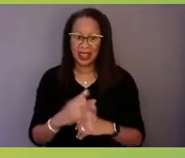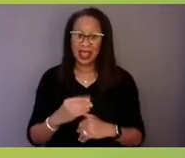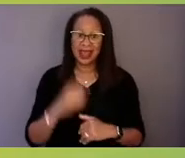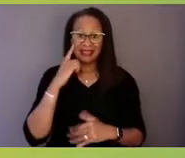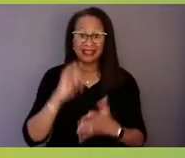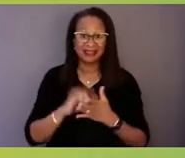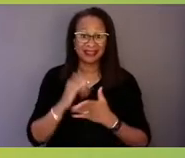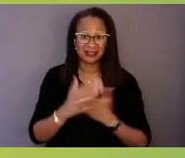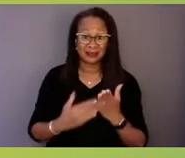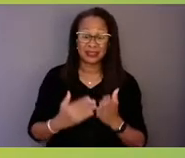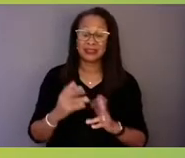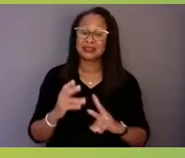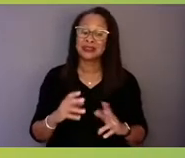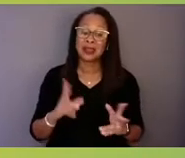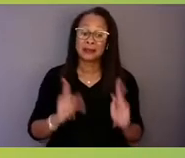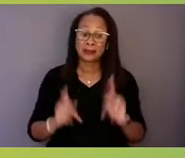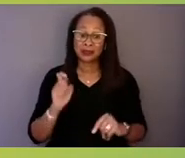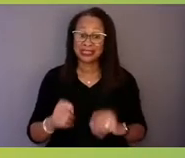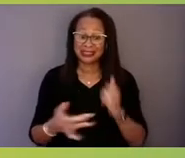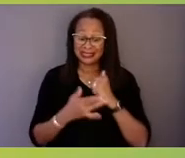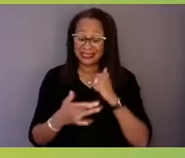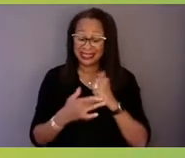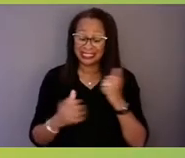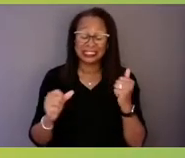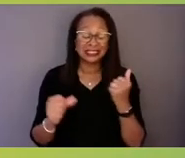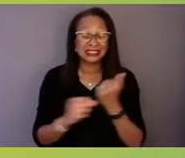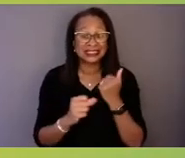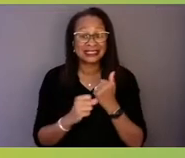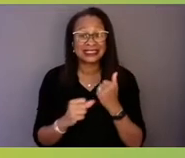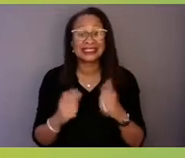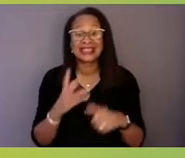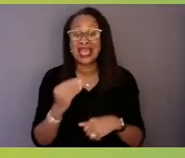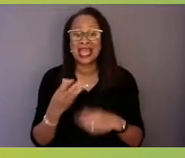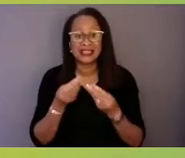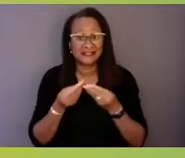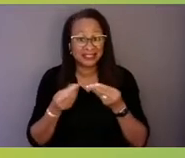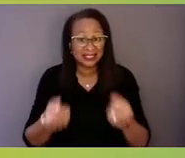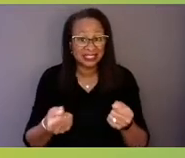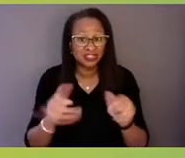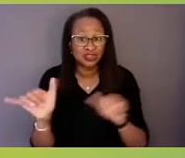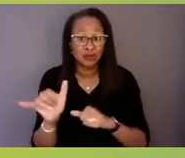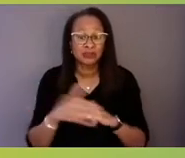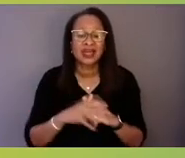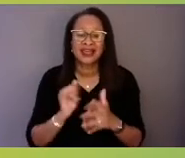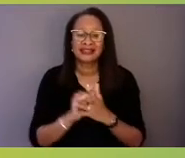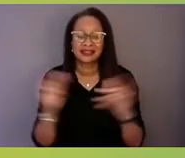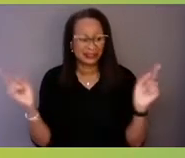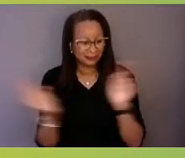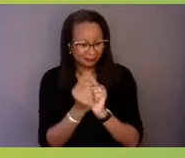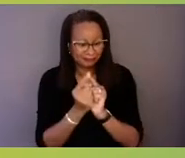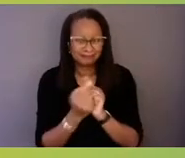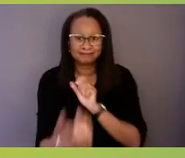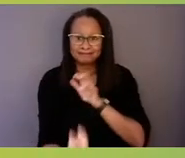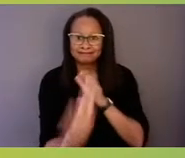the technical assistance, and the facilitation. It's the convening and facilitation skills that oftentimes are needed